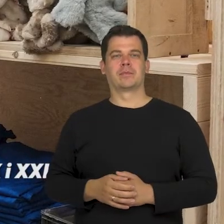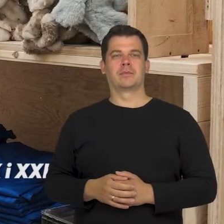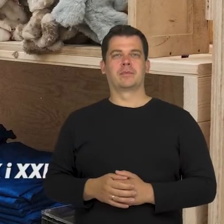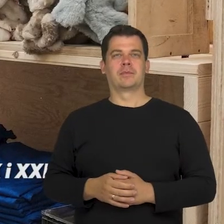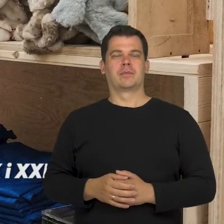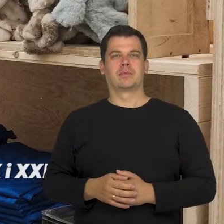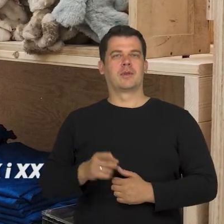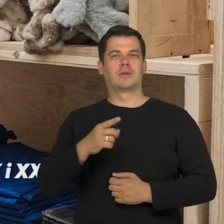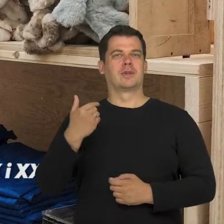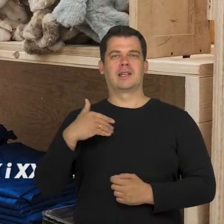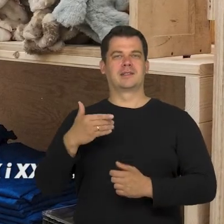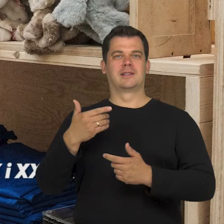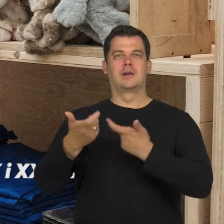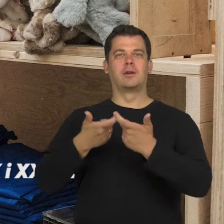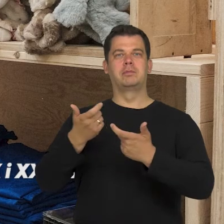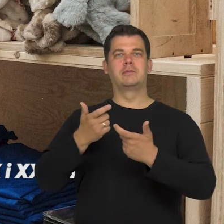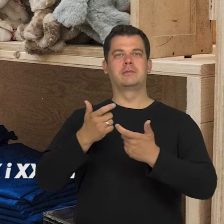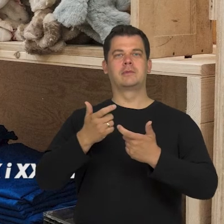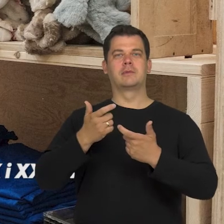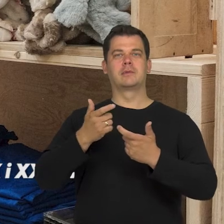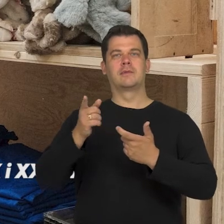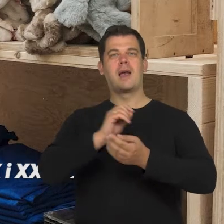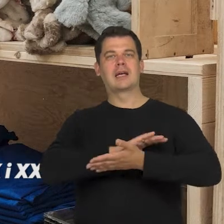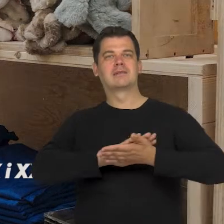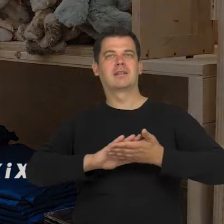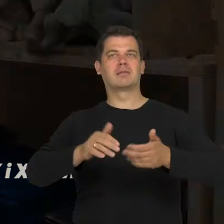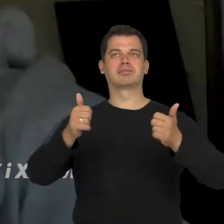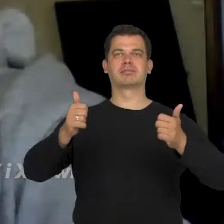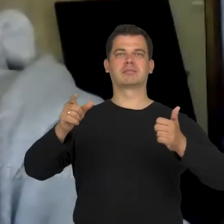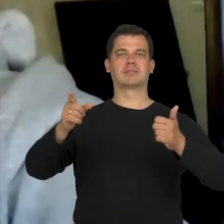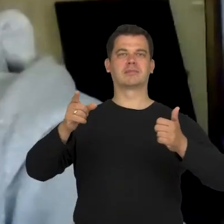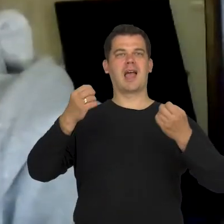was not there to create a hierarchy of aesthetics or aesthetical values etc.